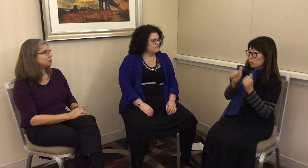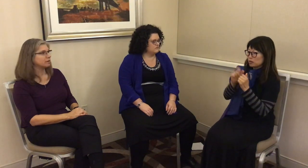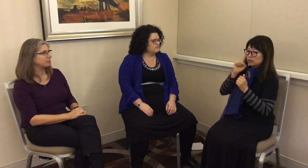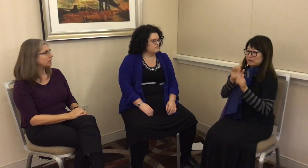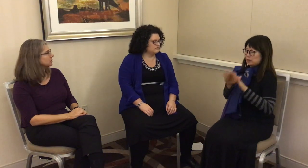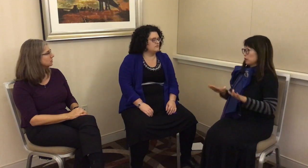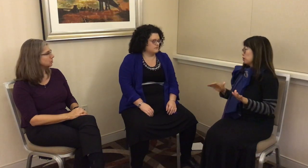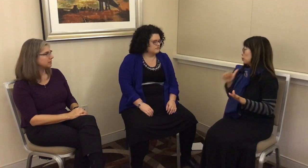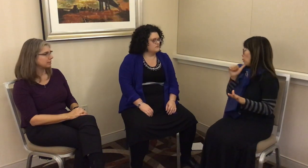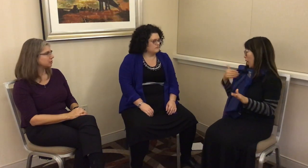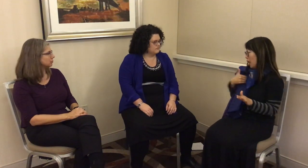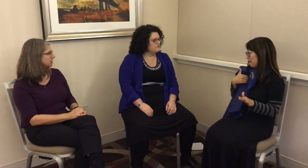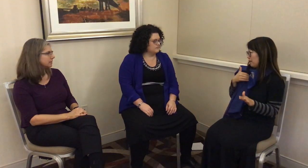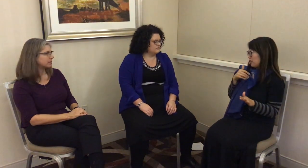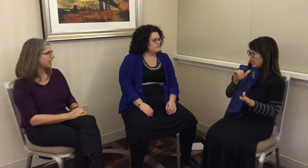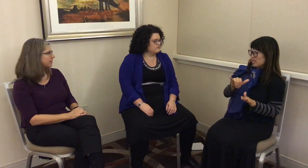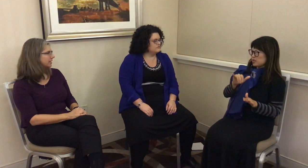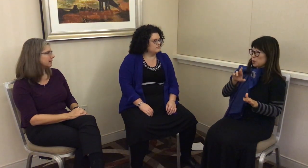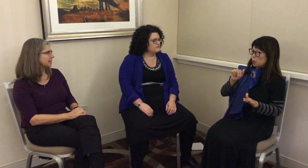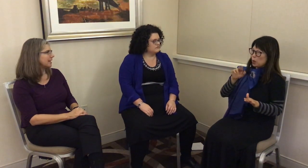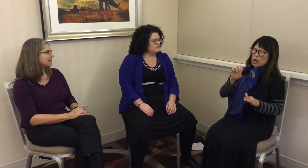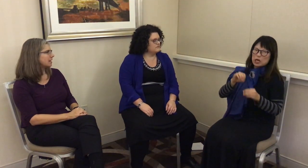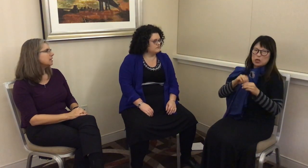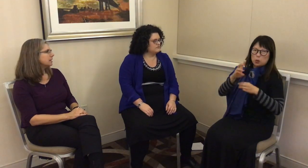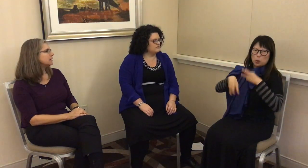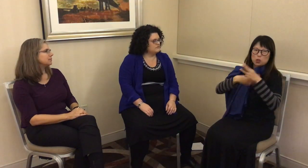two deaf parents with deaf children. They don’t have anything like that. That’s